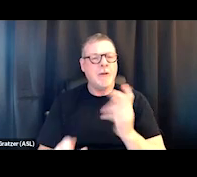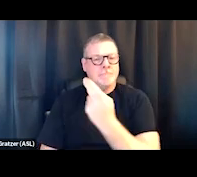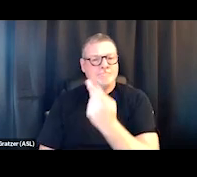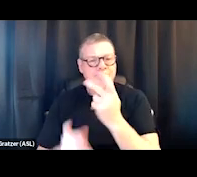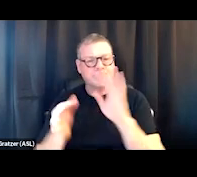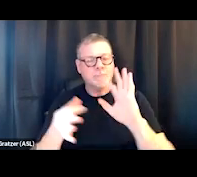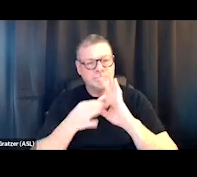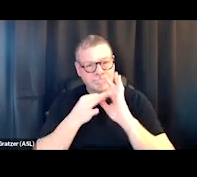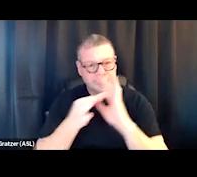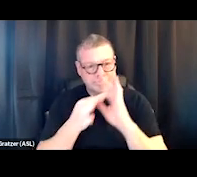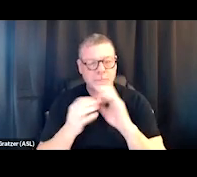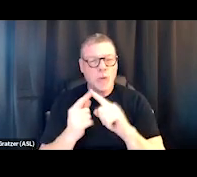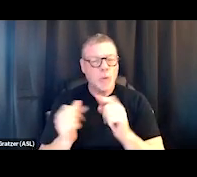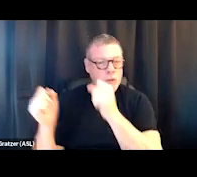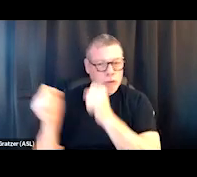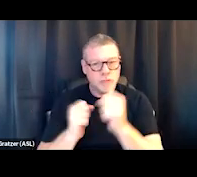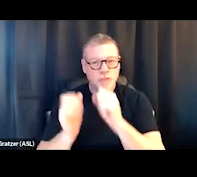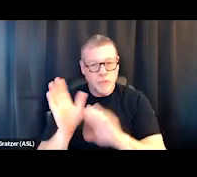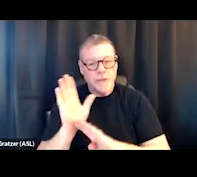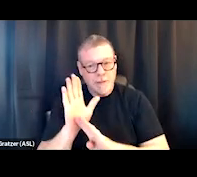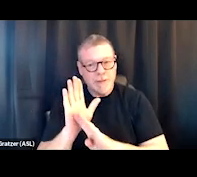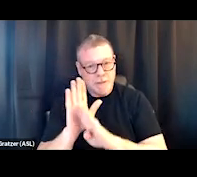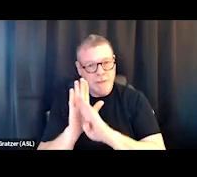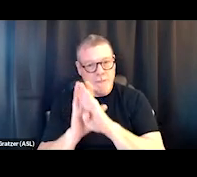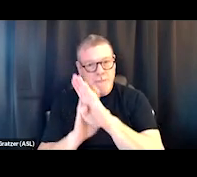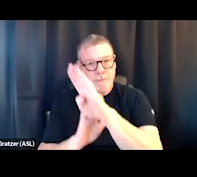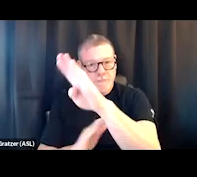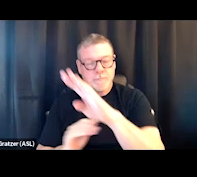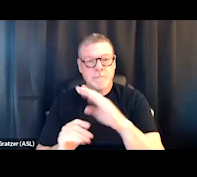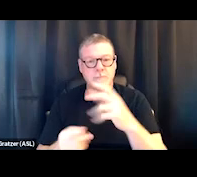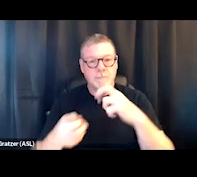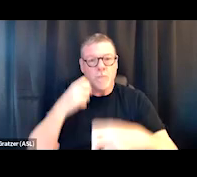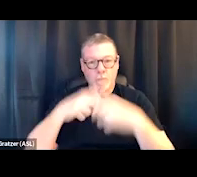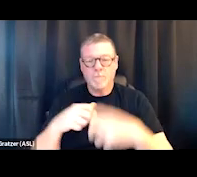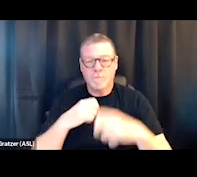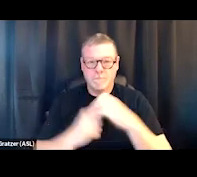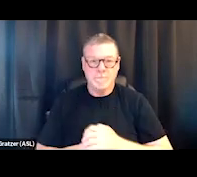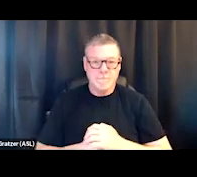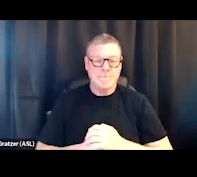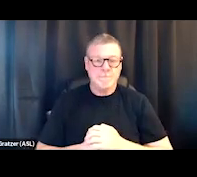to strategically address these affordable housing and homelessness issues